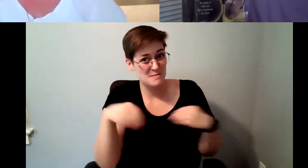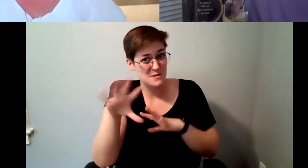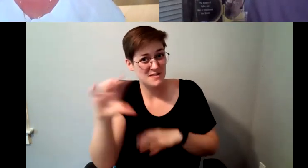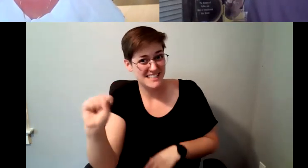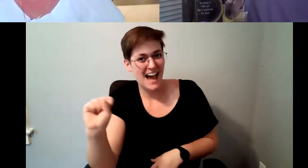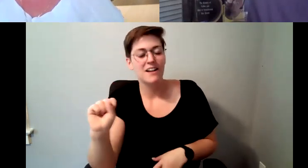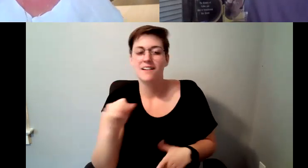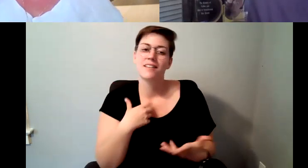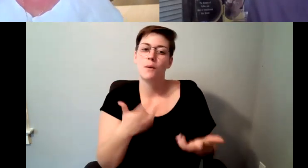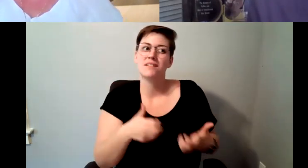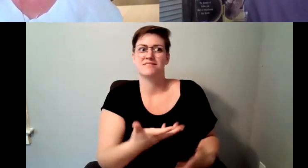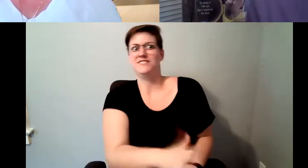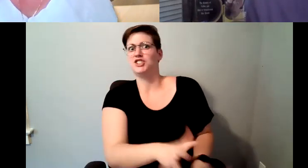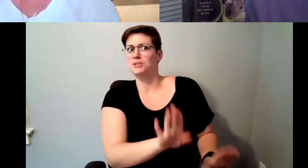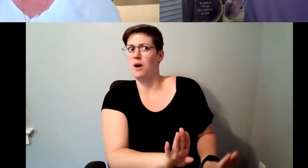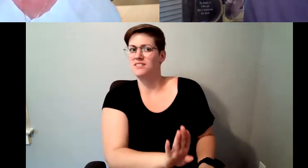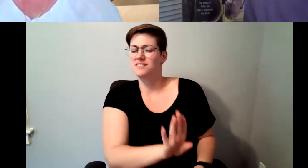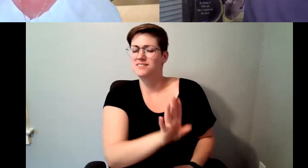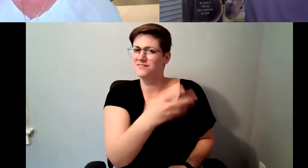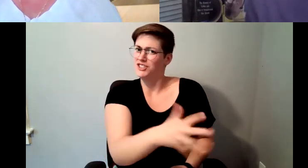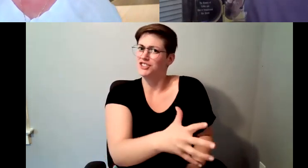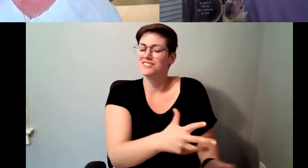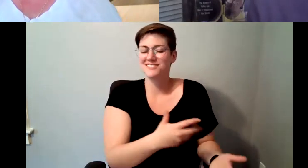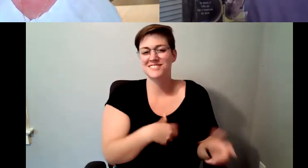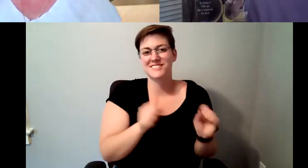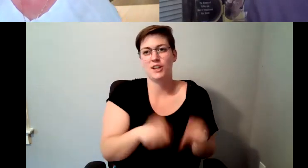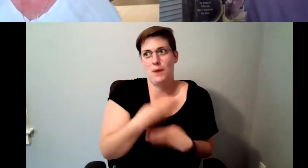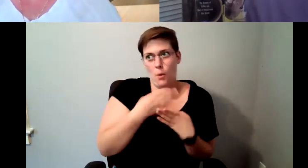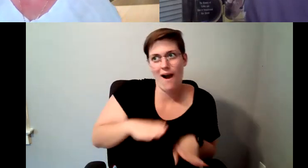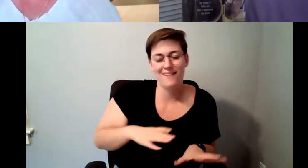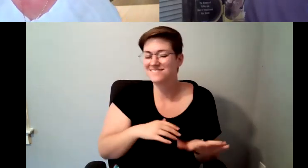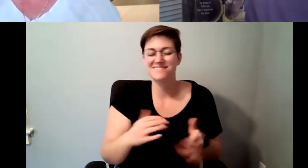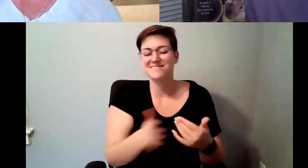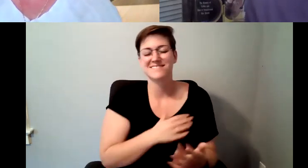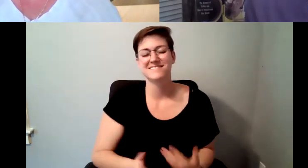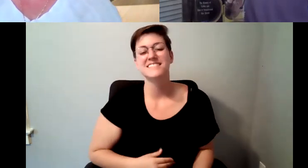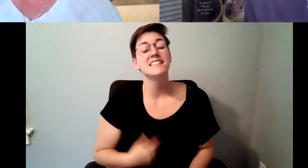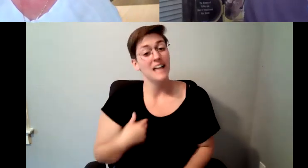D. Major Cohen: So they could stifle me, at any rate, I joined this very small team that